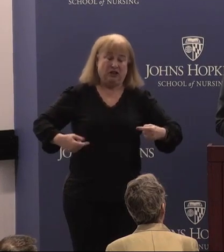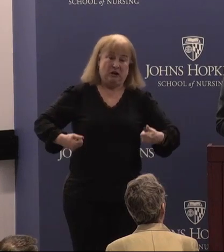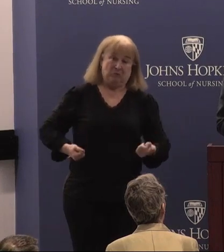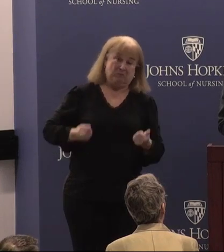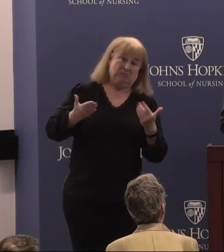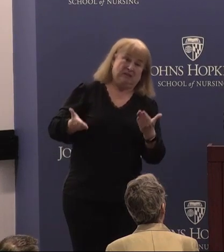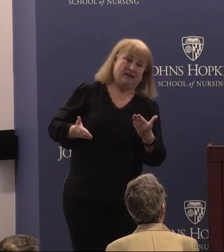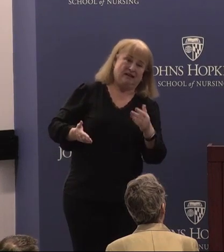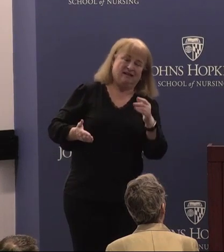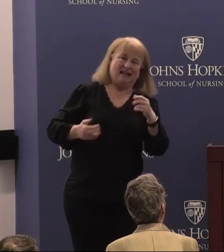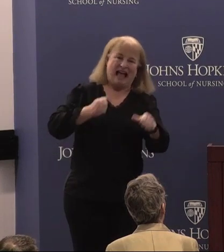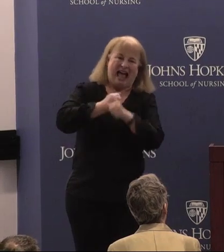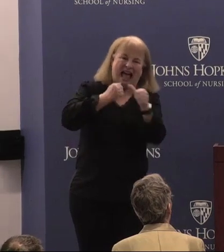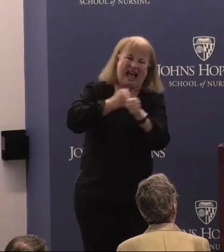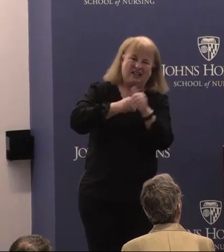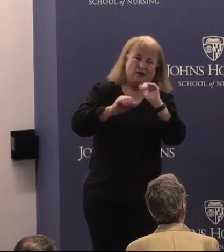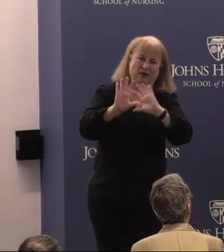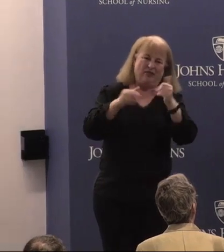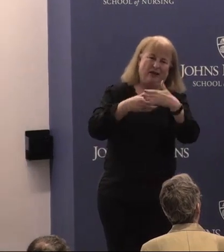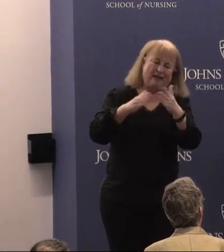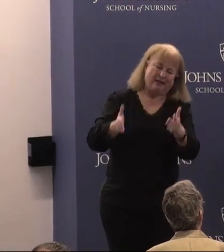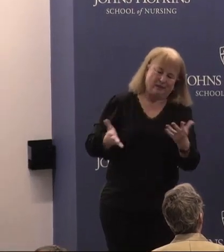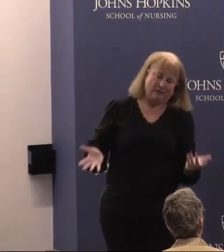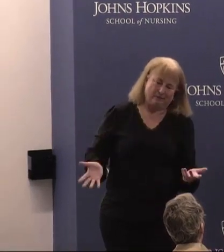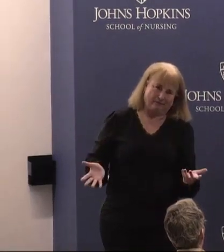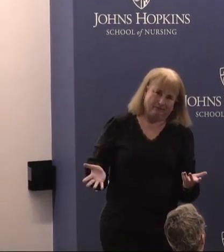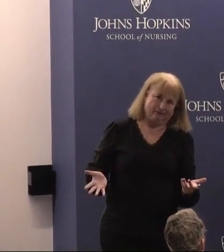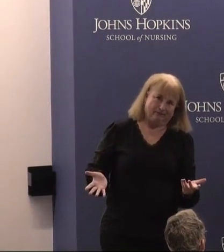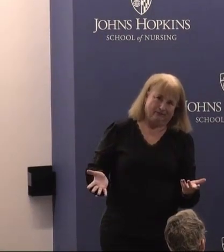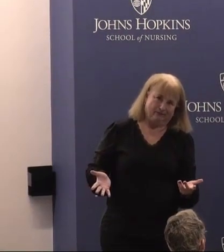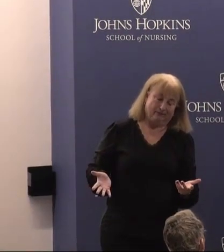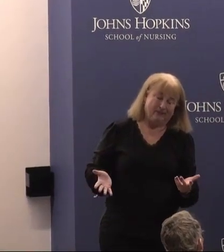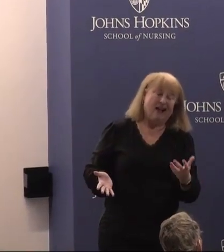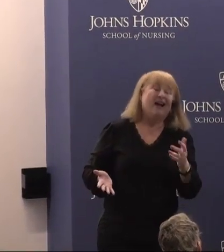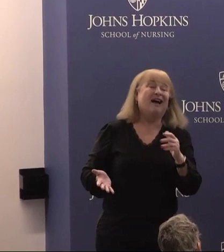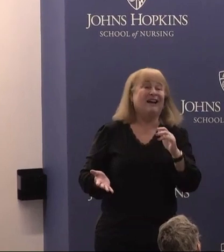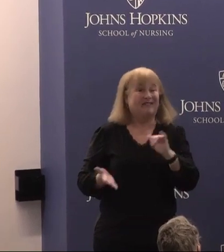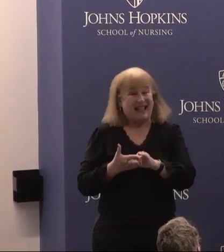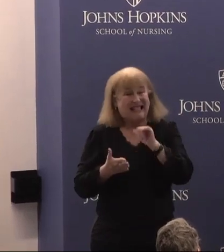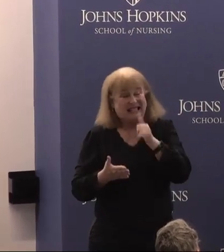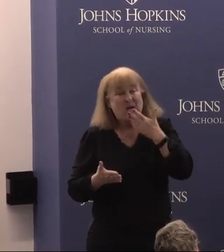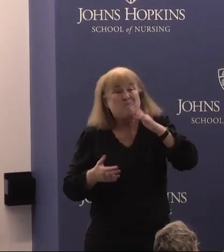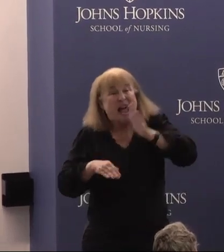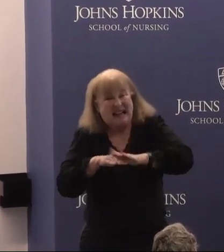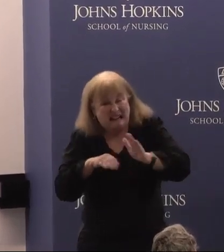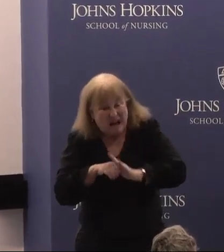a hazard within the classroom and then if that were not demoralizing enough the board subjected